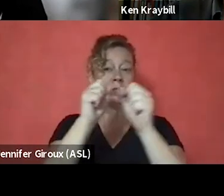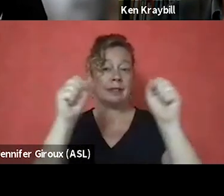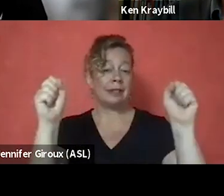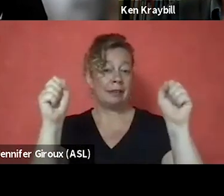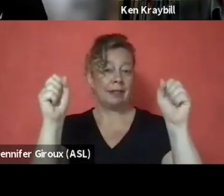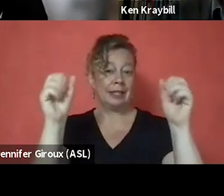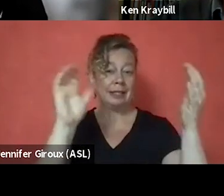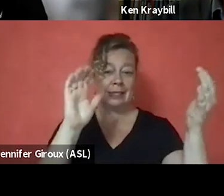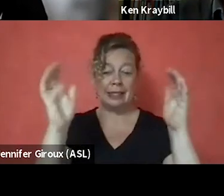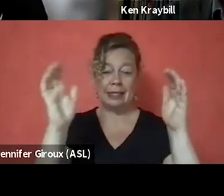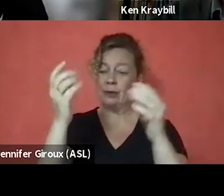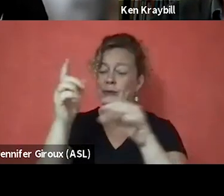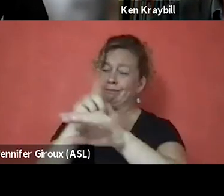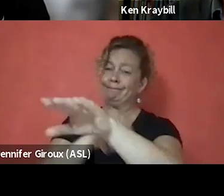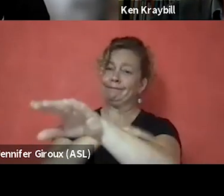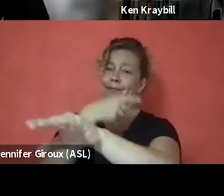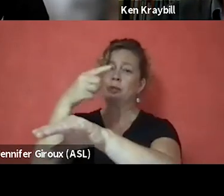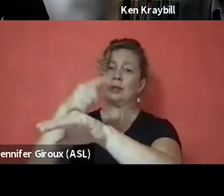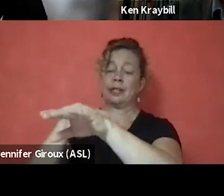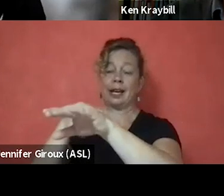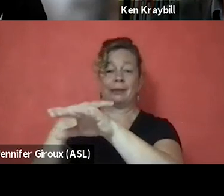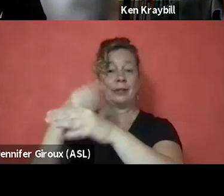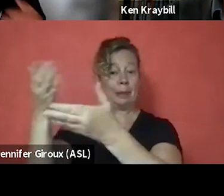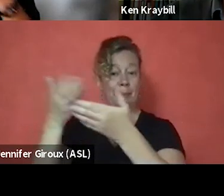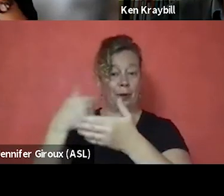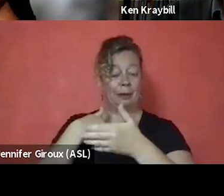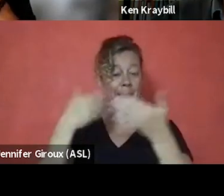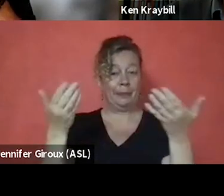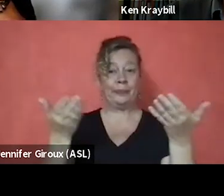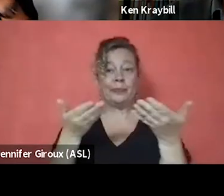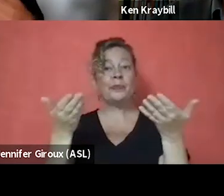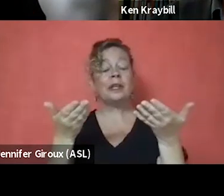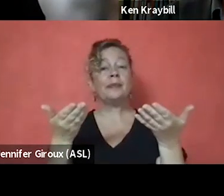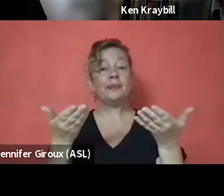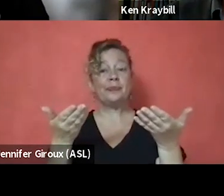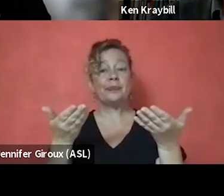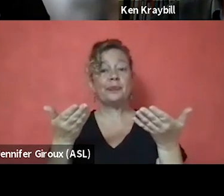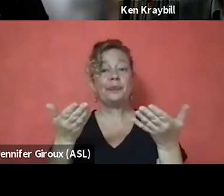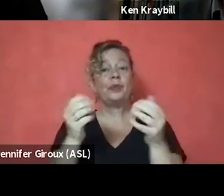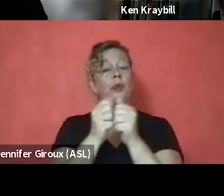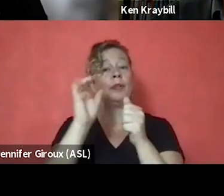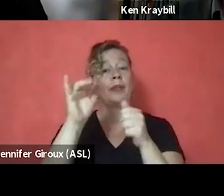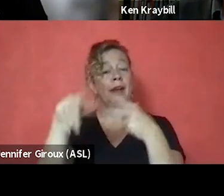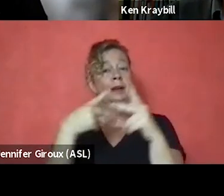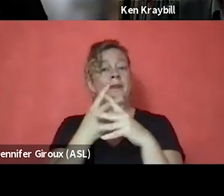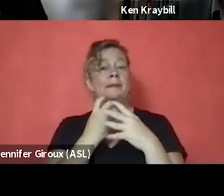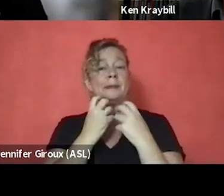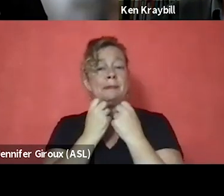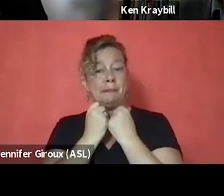And so, that's what brought me to the table. And I think with that kind of compassion, (clears throat) excuse me,